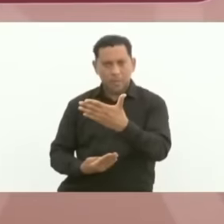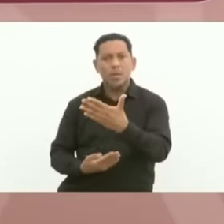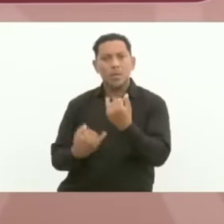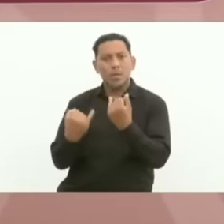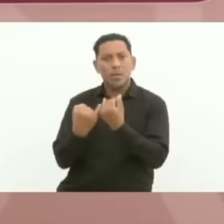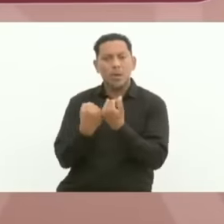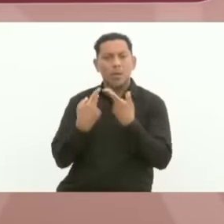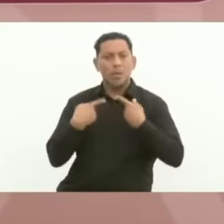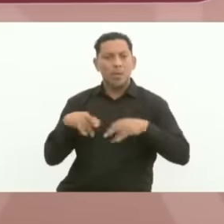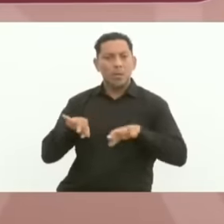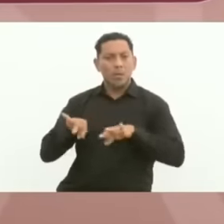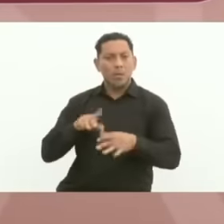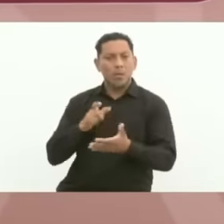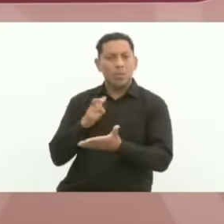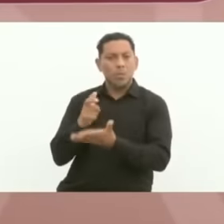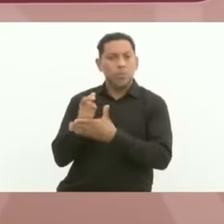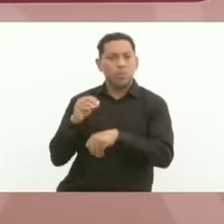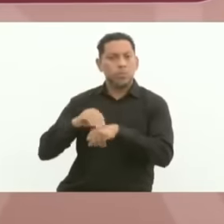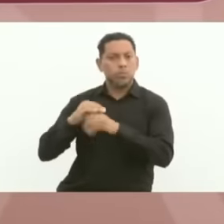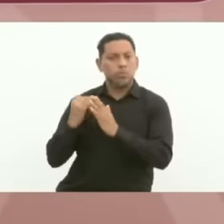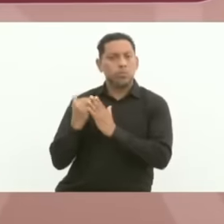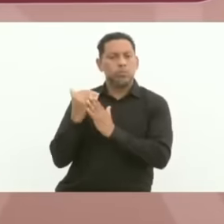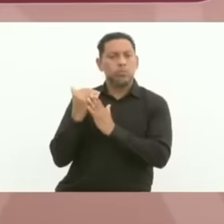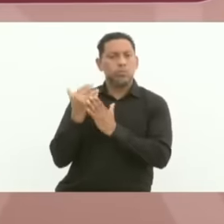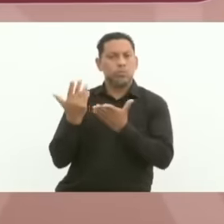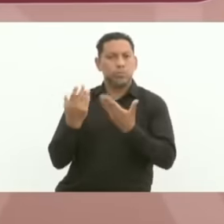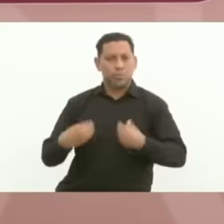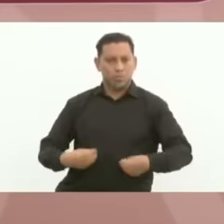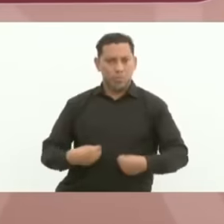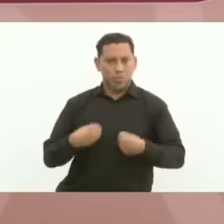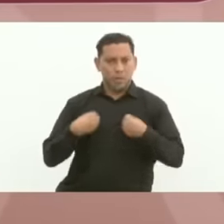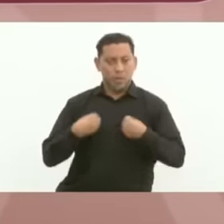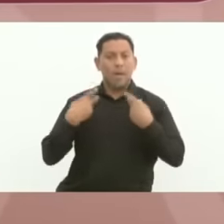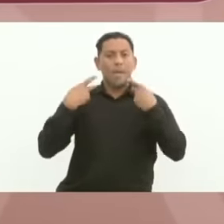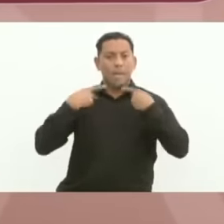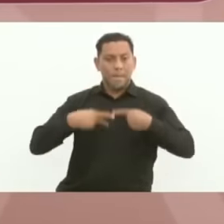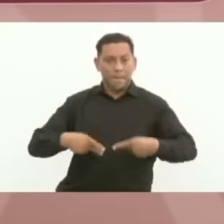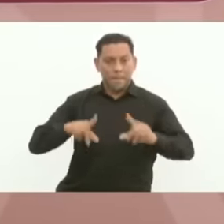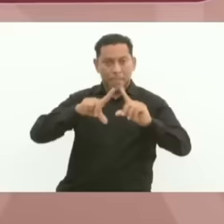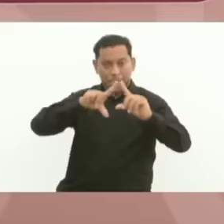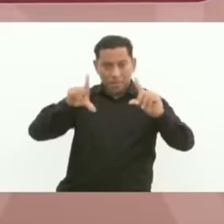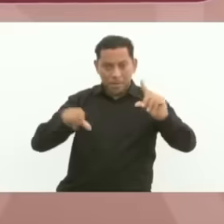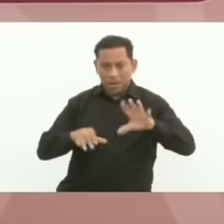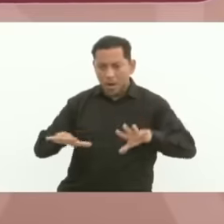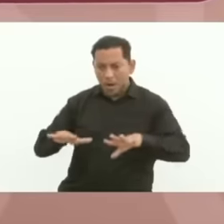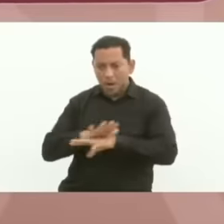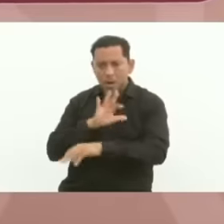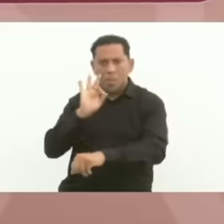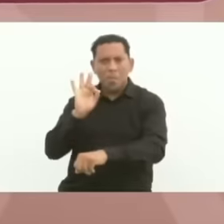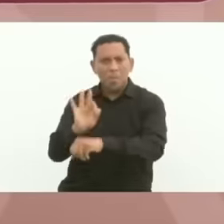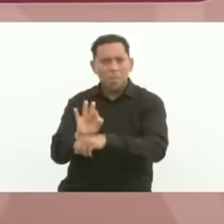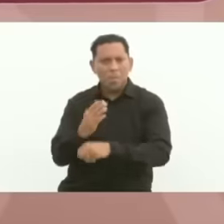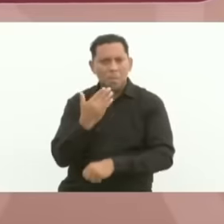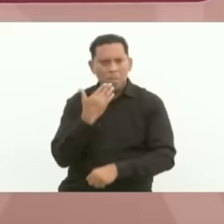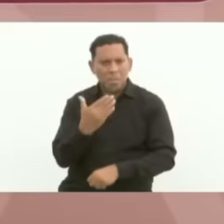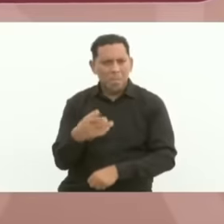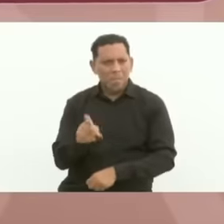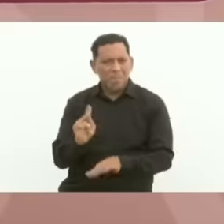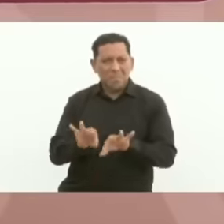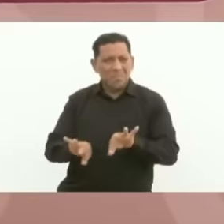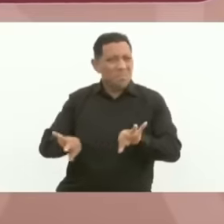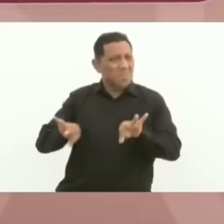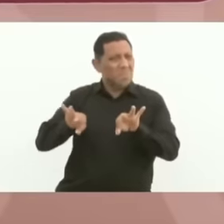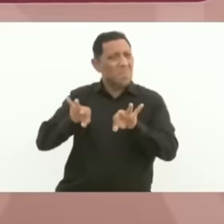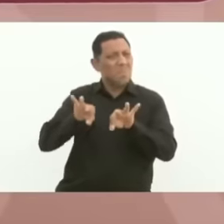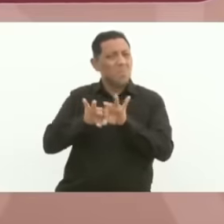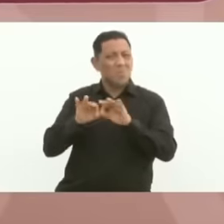that is, it has changed the lives of Mexican women and of Mexicans with an essence, a maxim